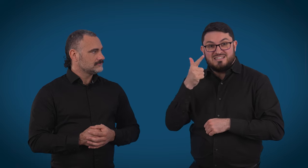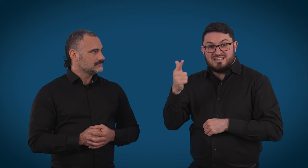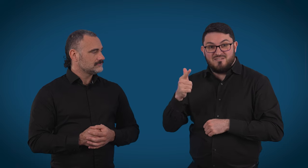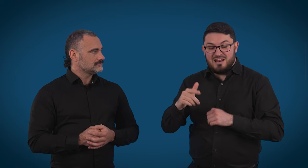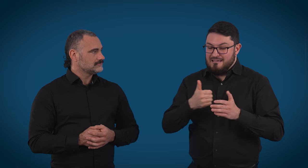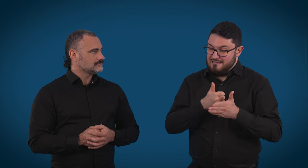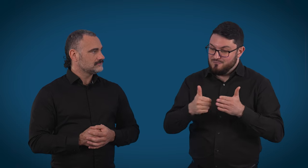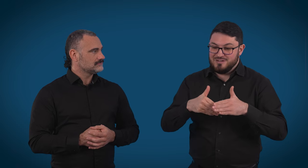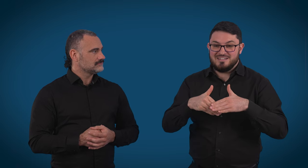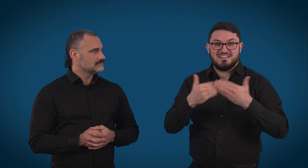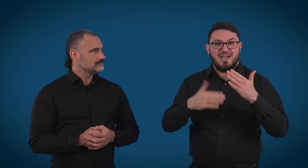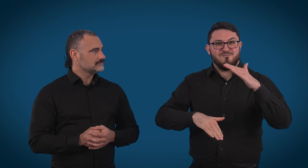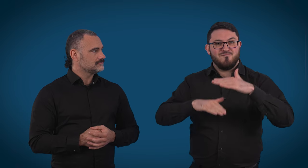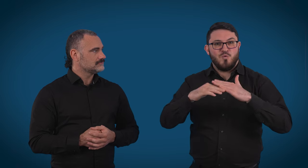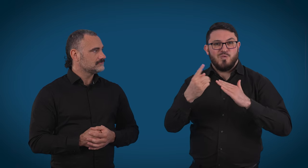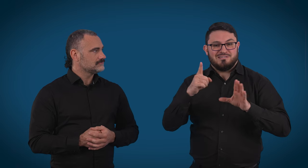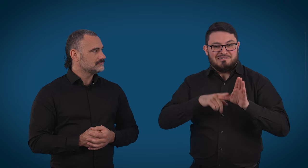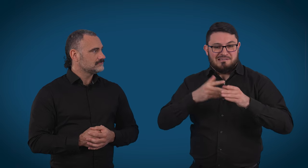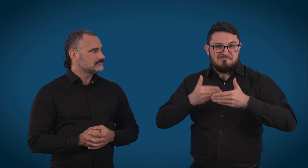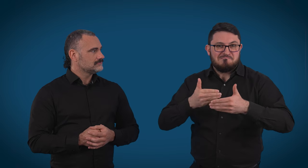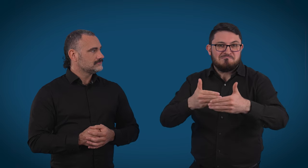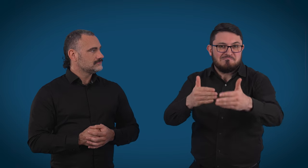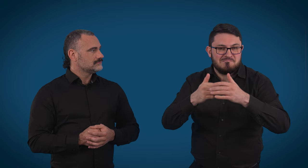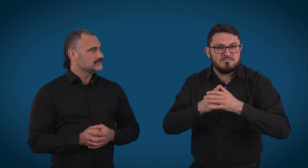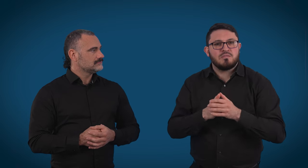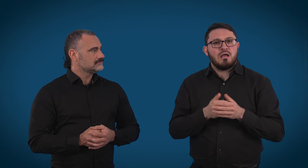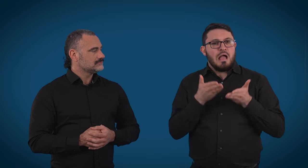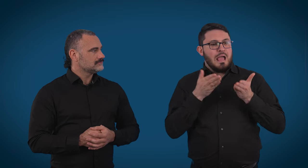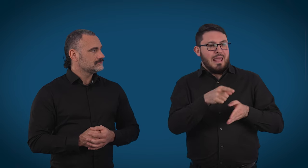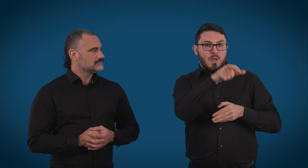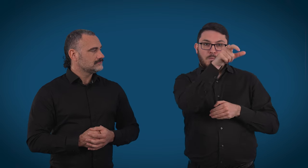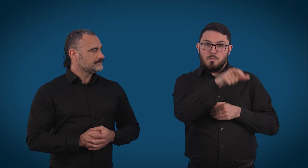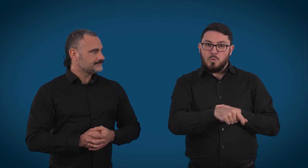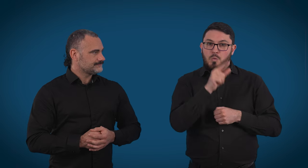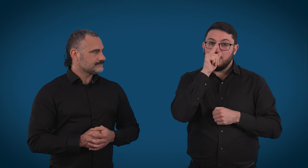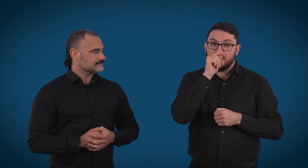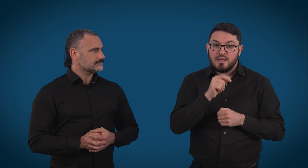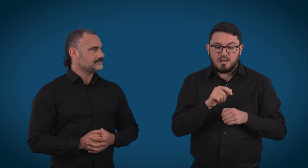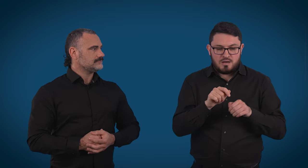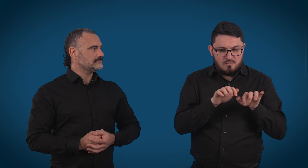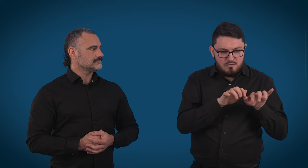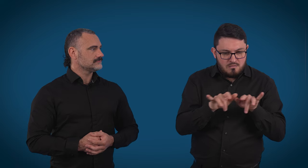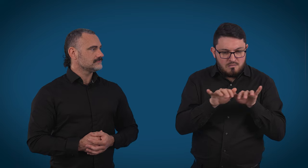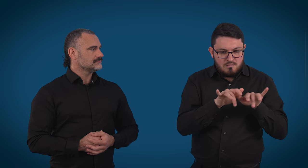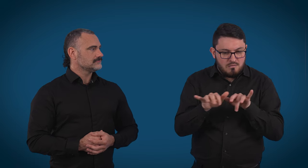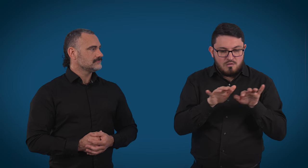of the year. We're here to help. So, that allows the user of the service to type what they want